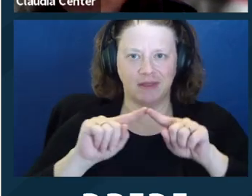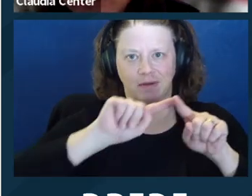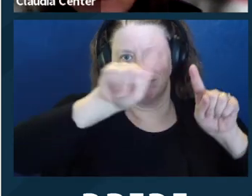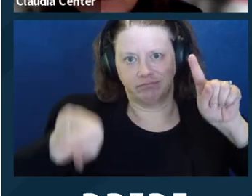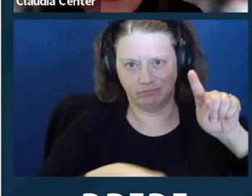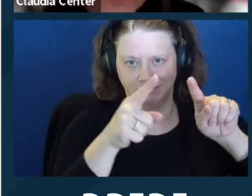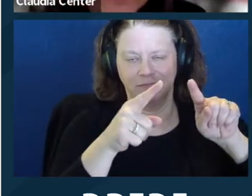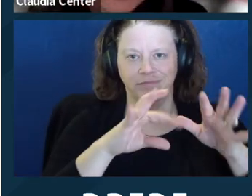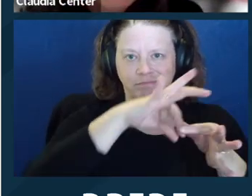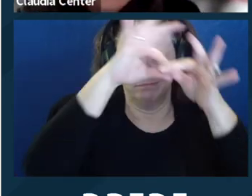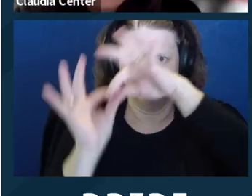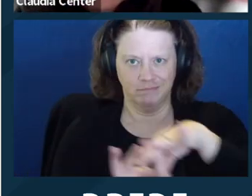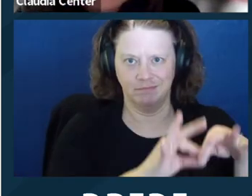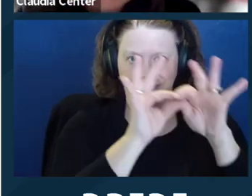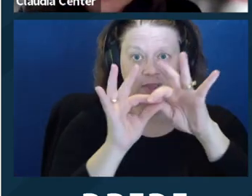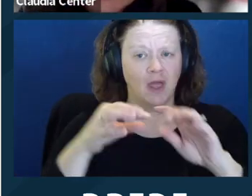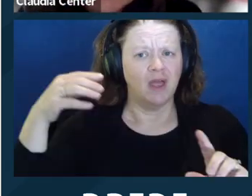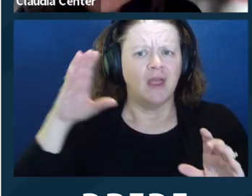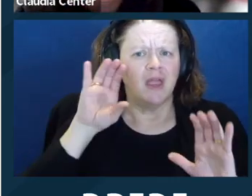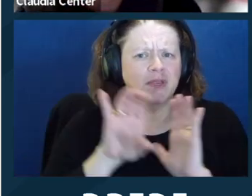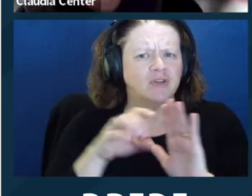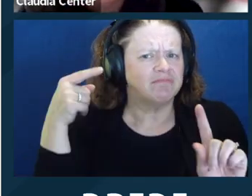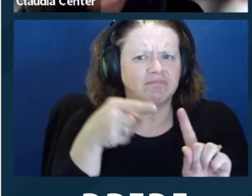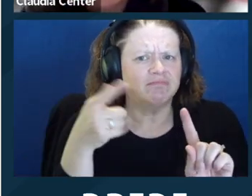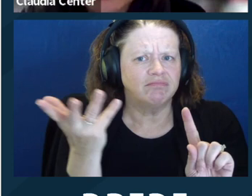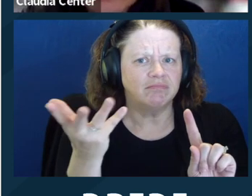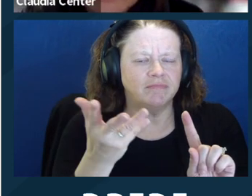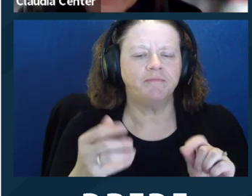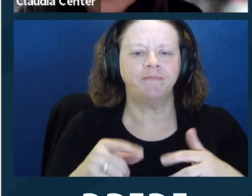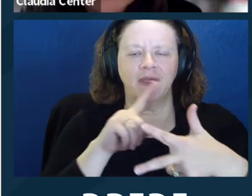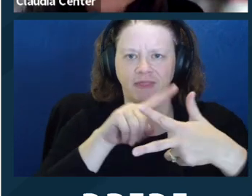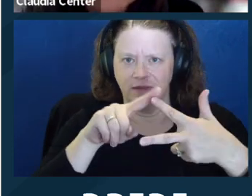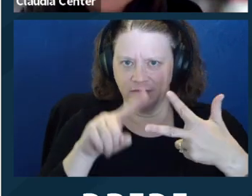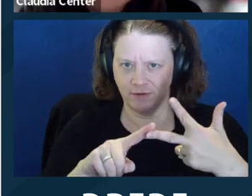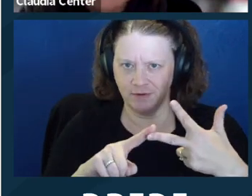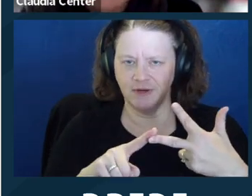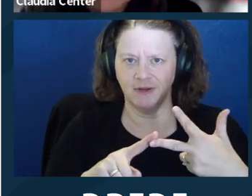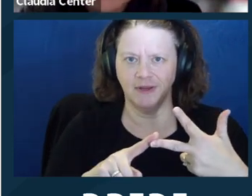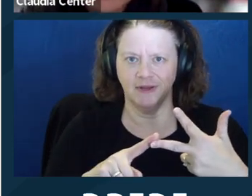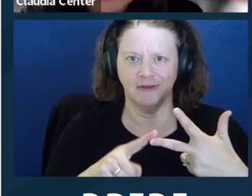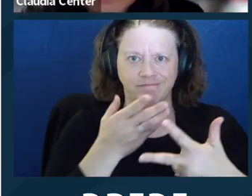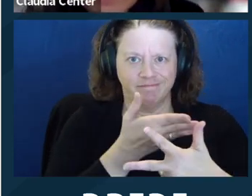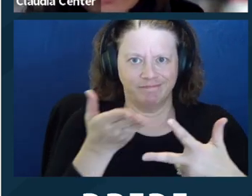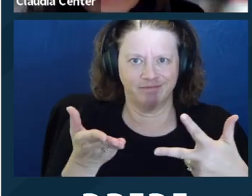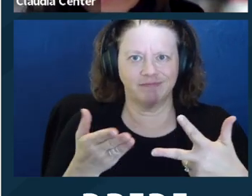that creates the circle. And the idea of this image that these three